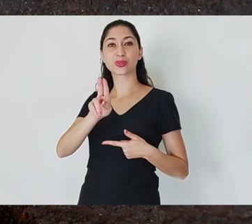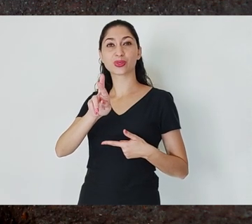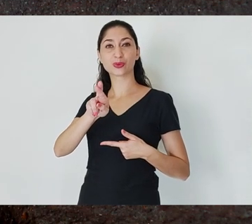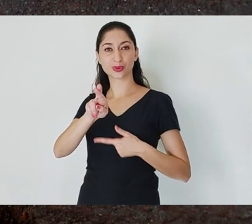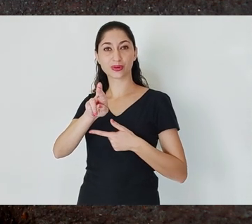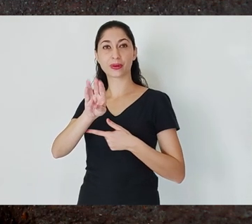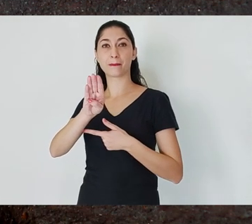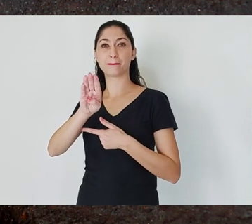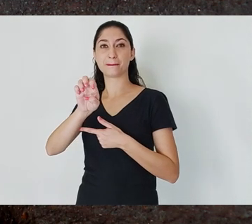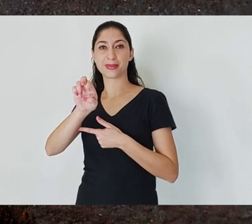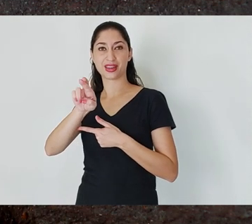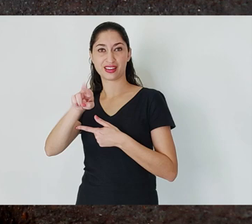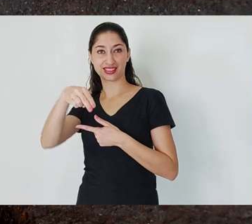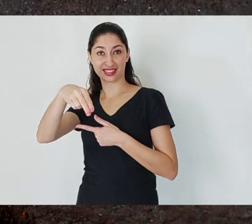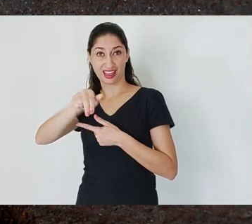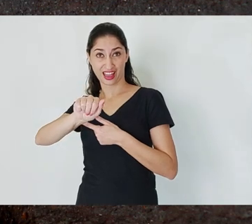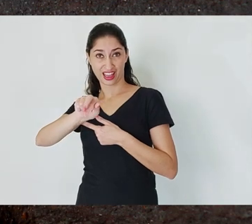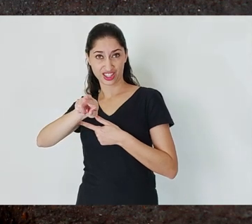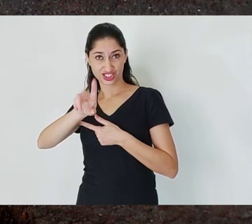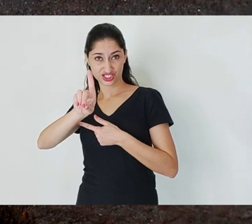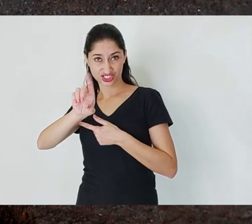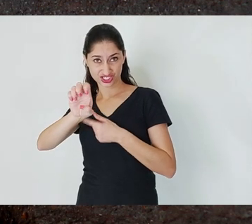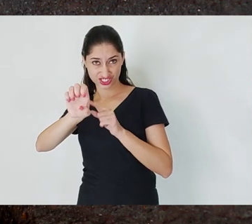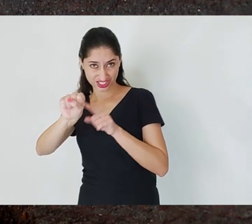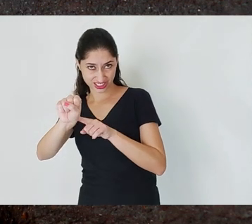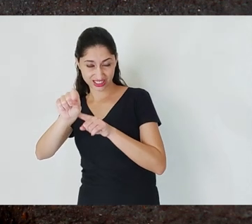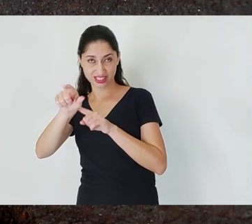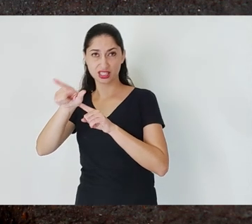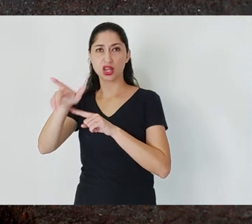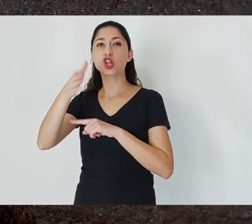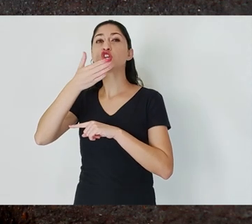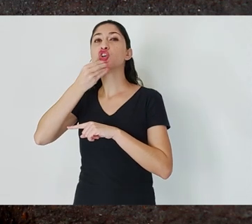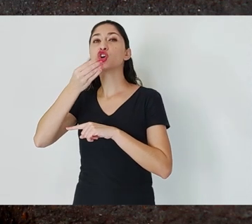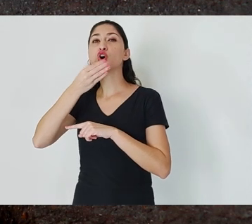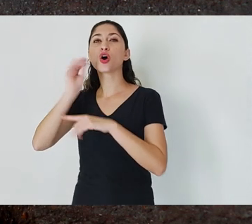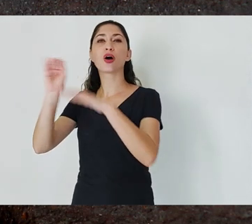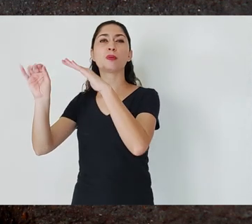named Percival Farquhar. This Farquhar